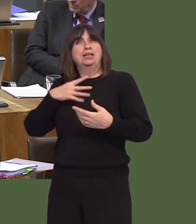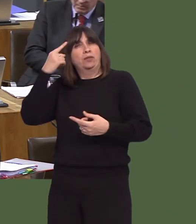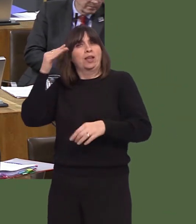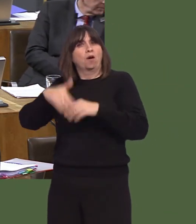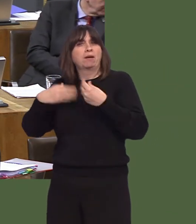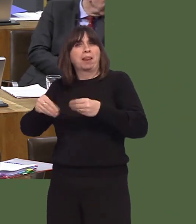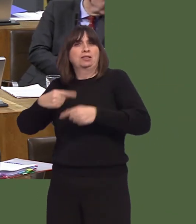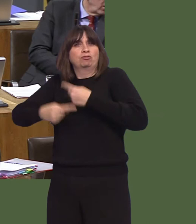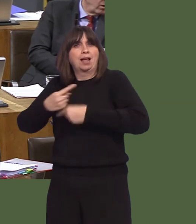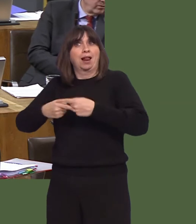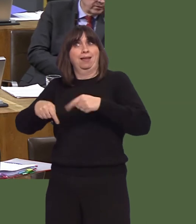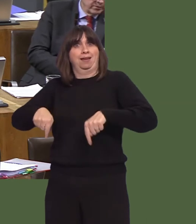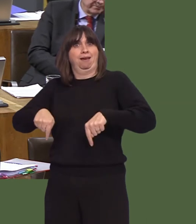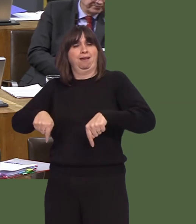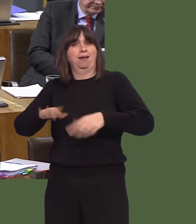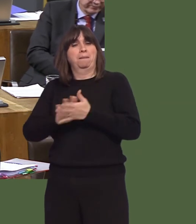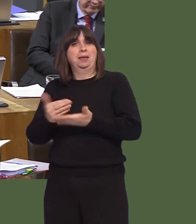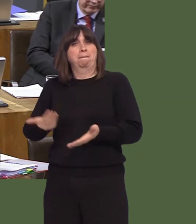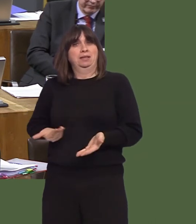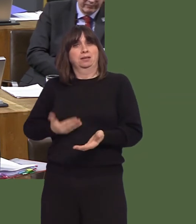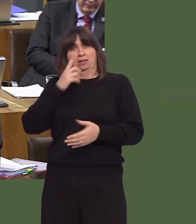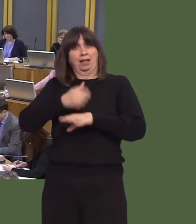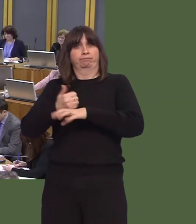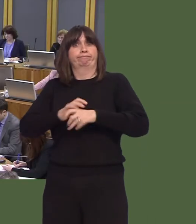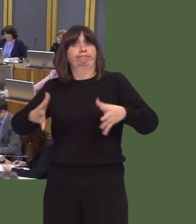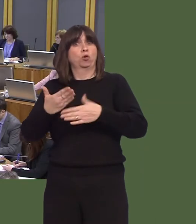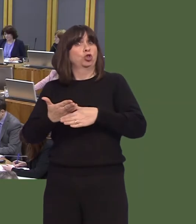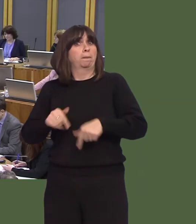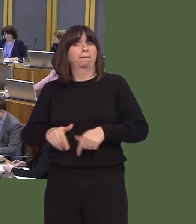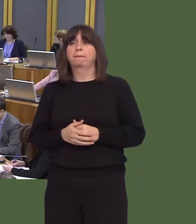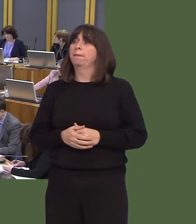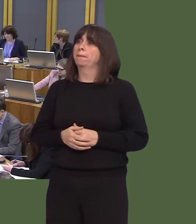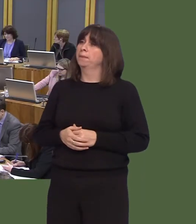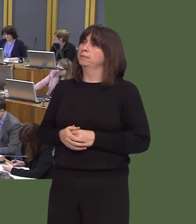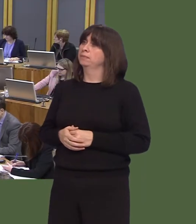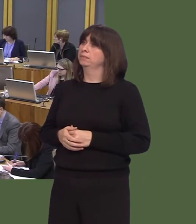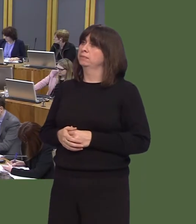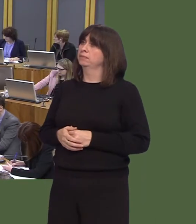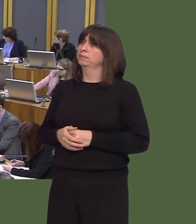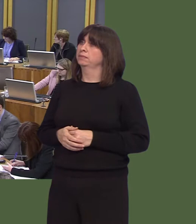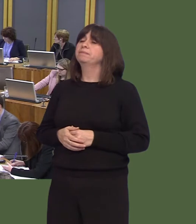recycling in Wales, so safeguarding businesses and creating jobs. Julie Morgan AM: I thank the First Minister for that response.